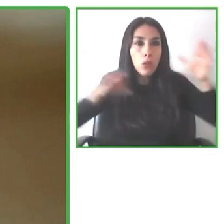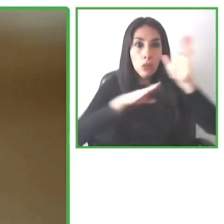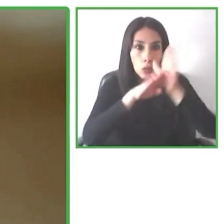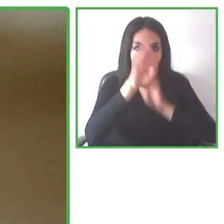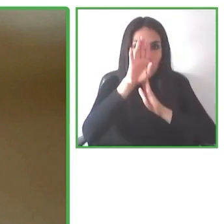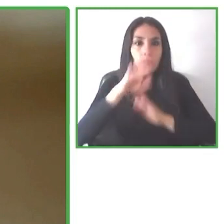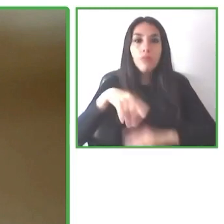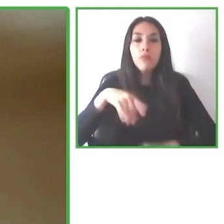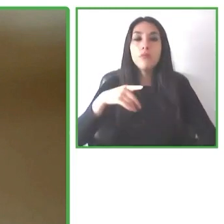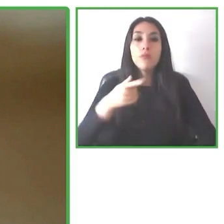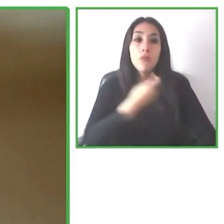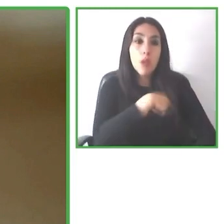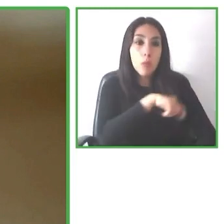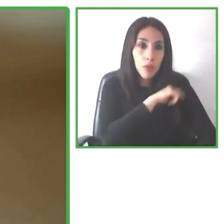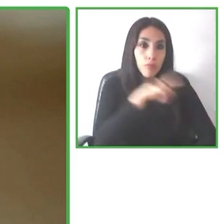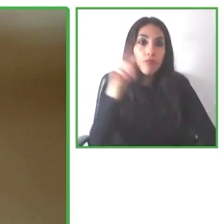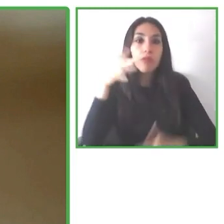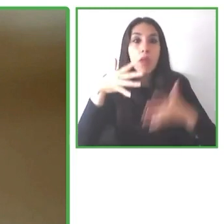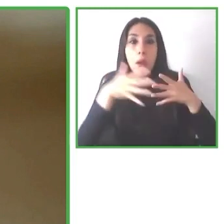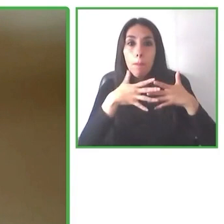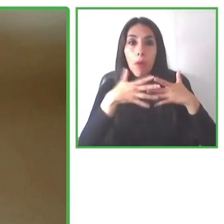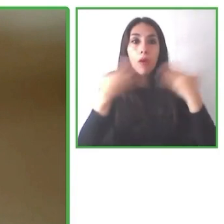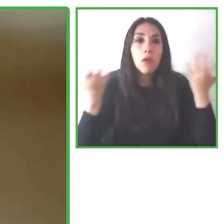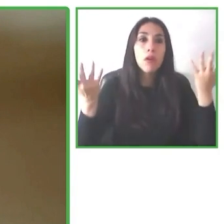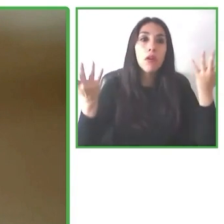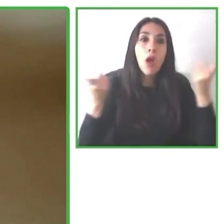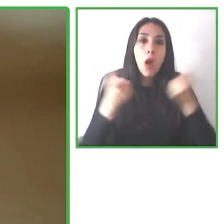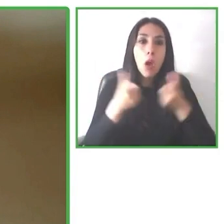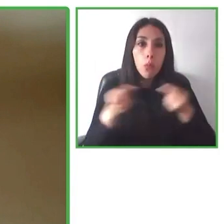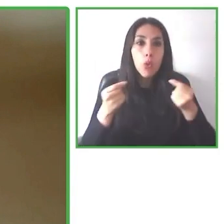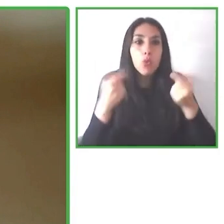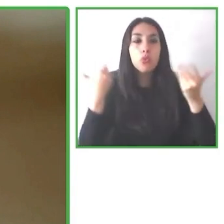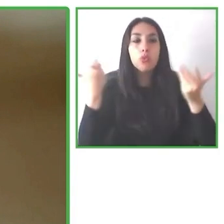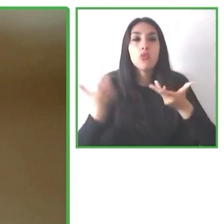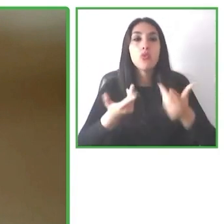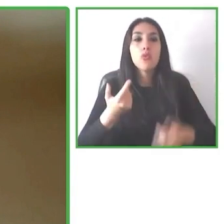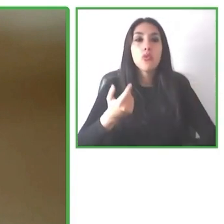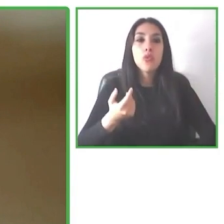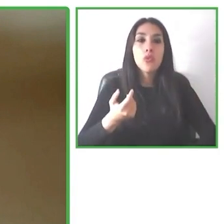such as Spain, Japan, Canada, the United States. Where.